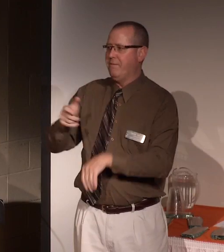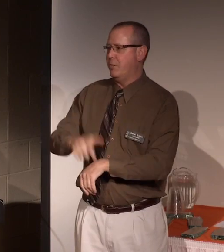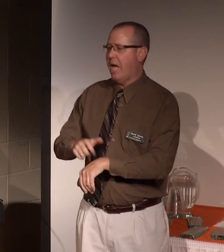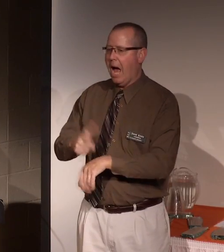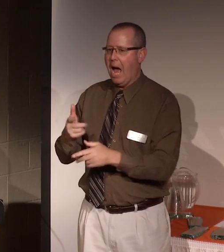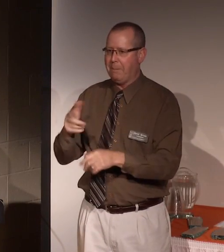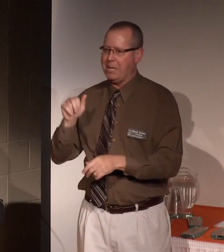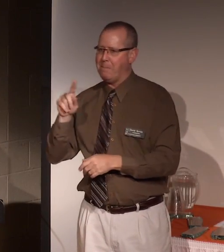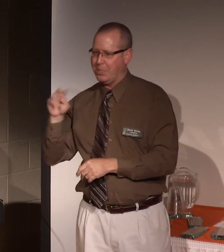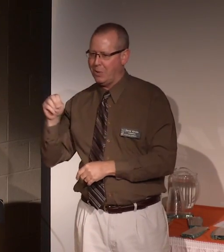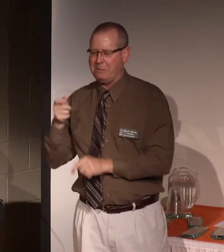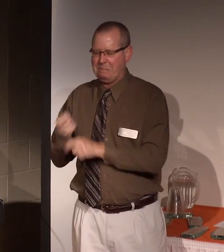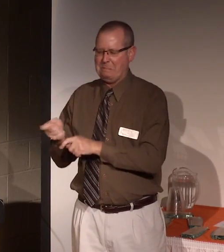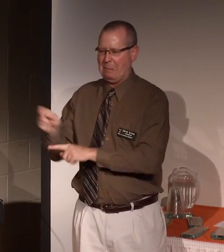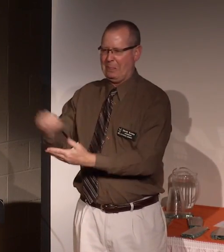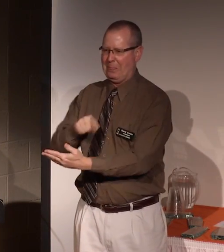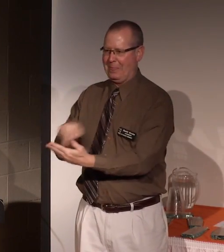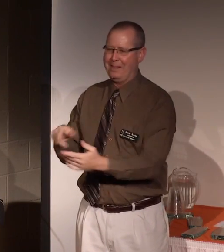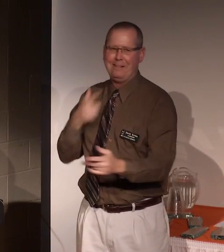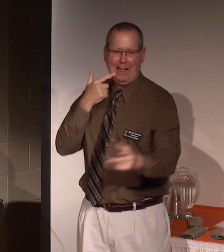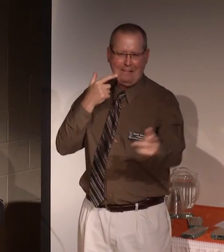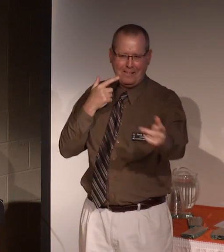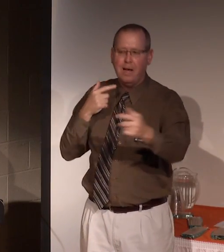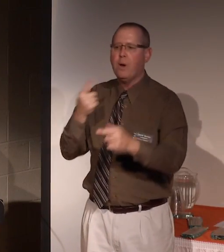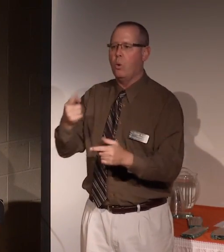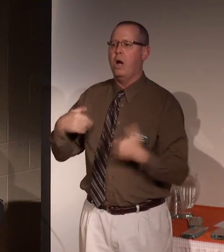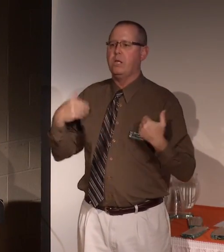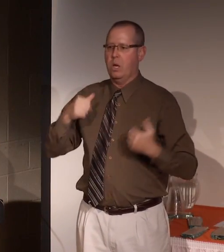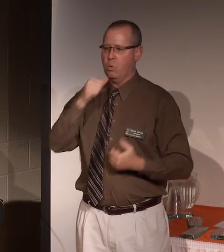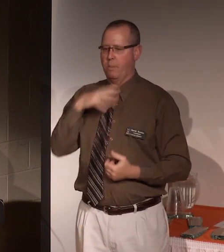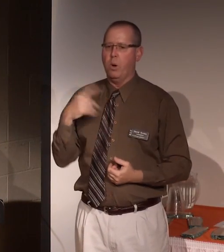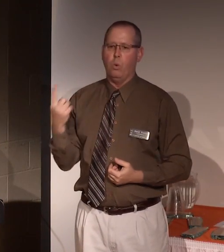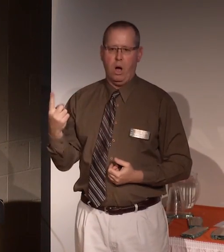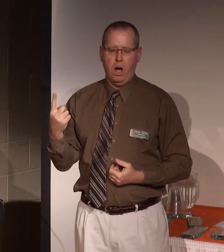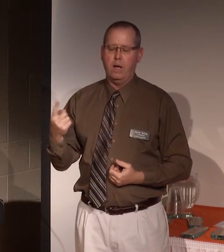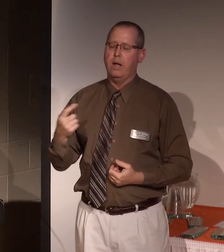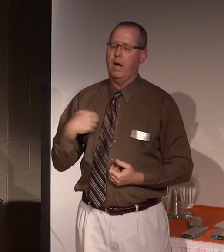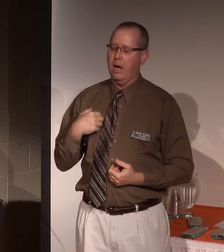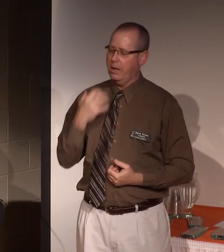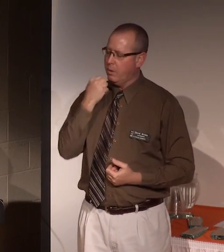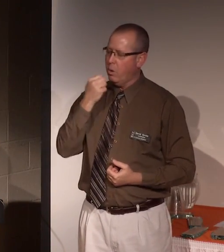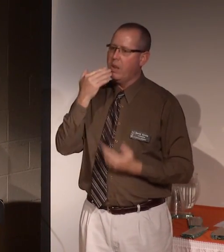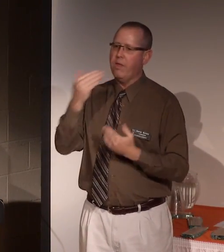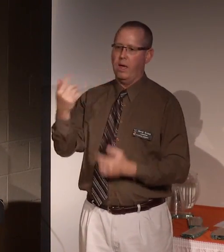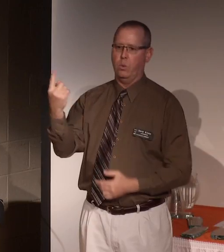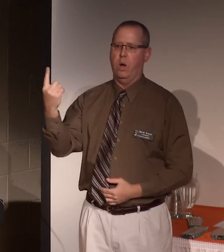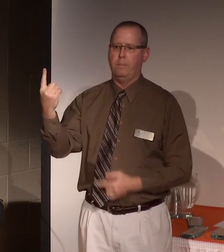However, there is one other young lady who I'd particularly like to thank.